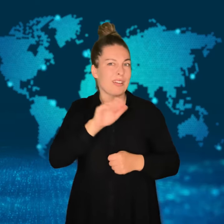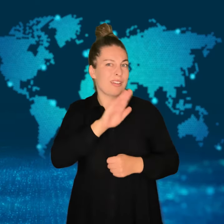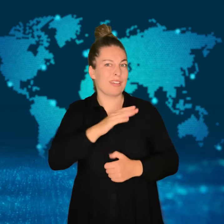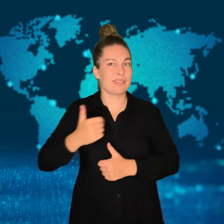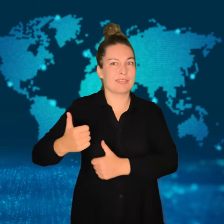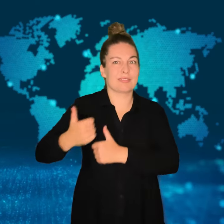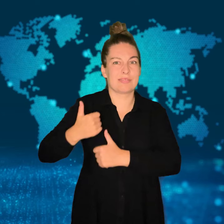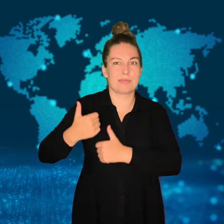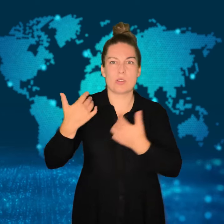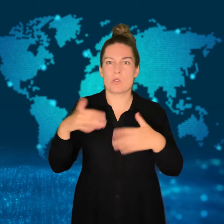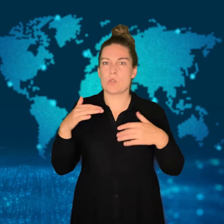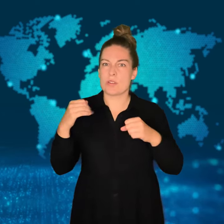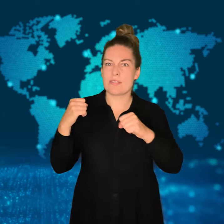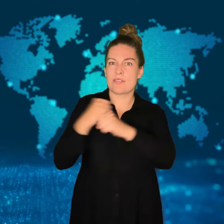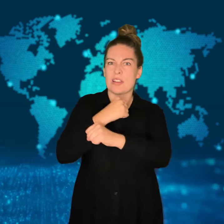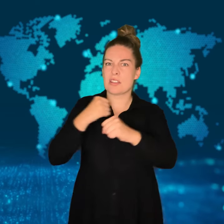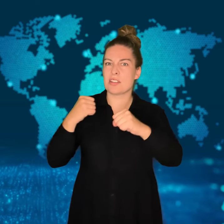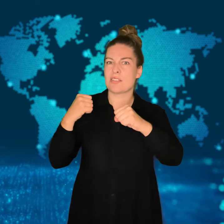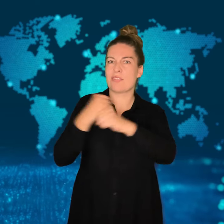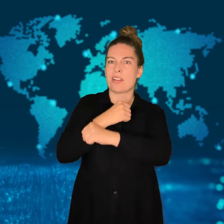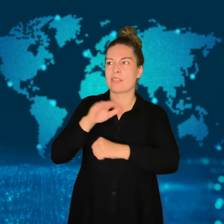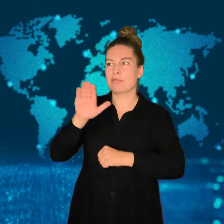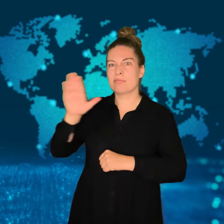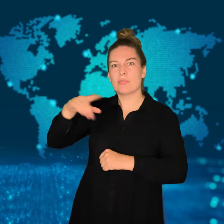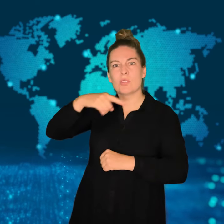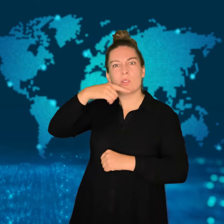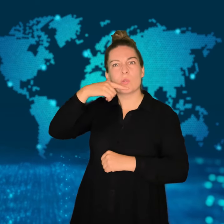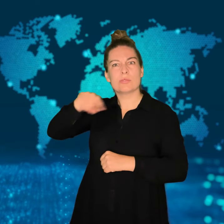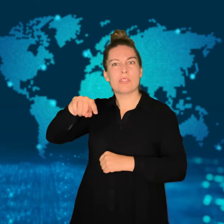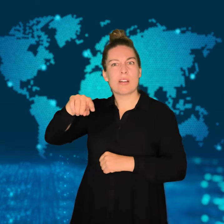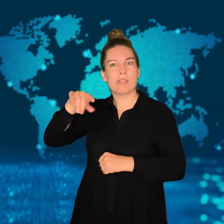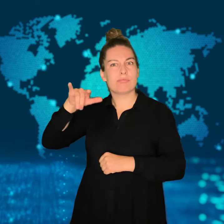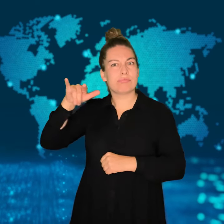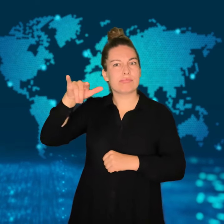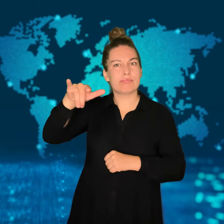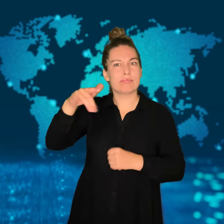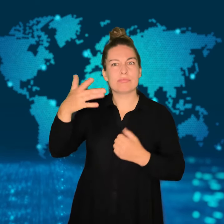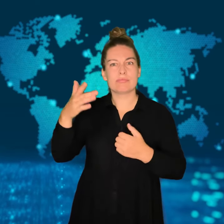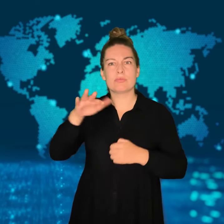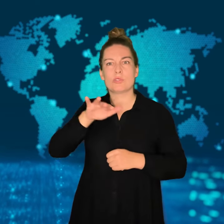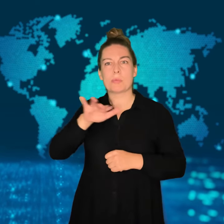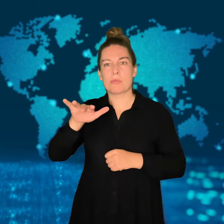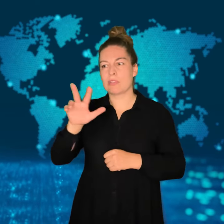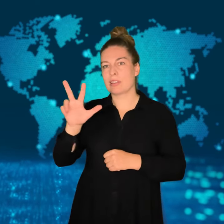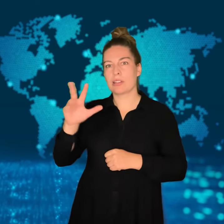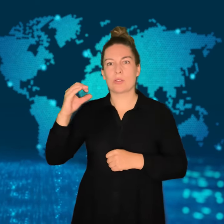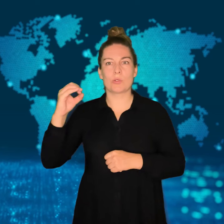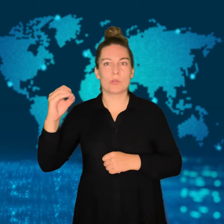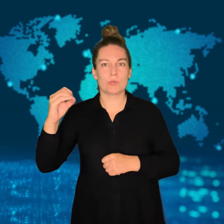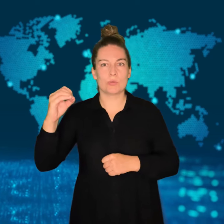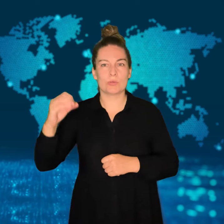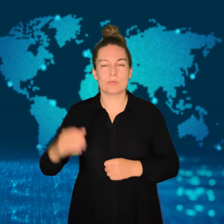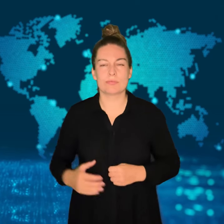In the video, Ukrainian troops can be seen fighting off